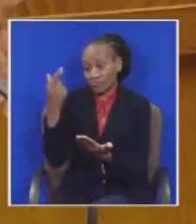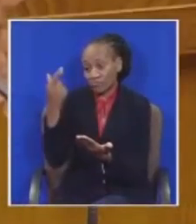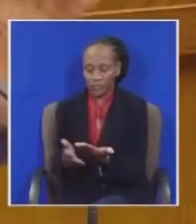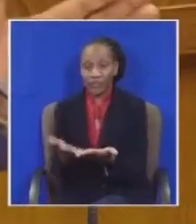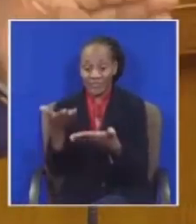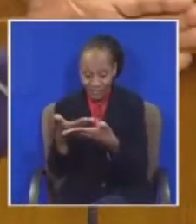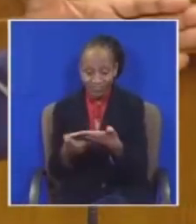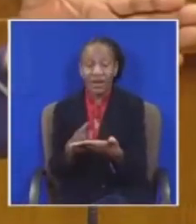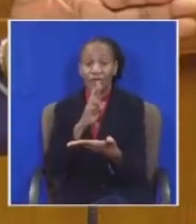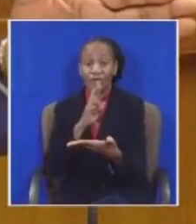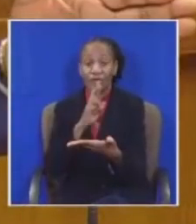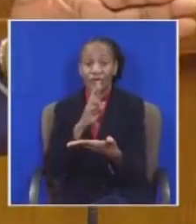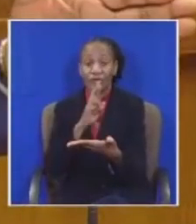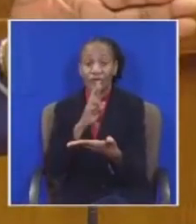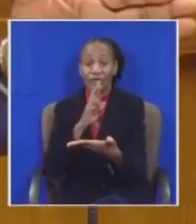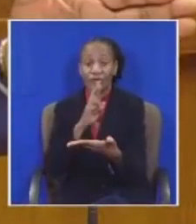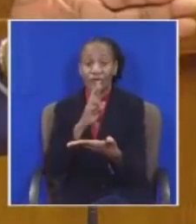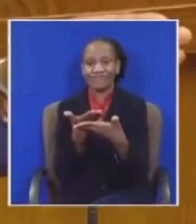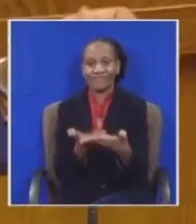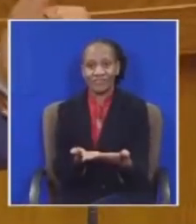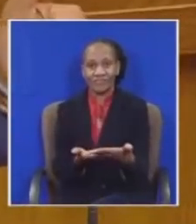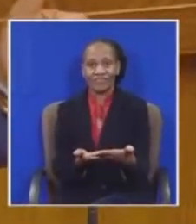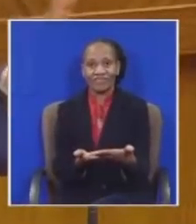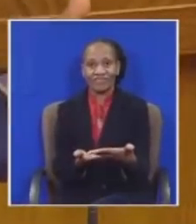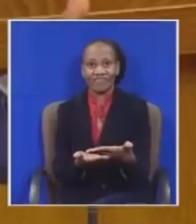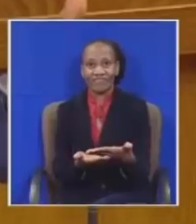once that report was given I